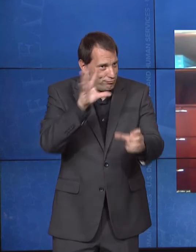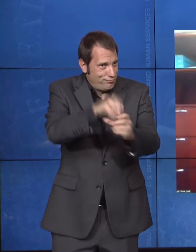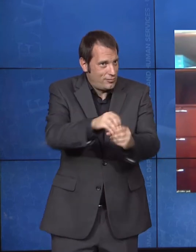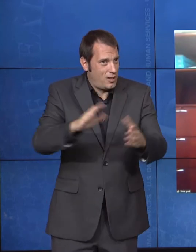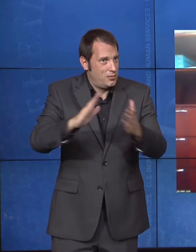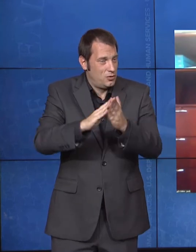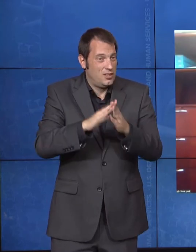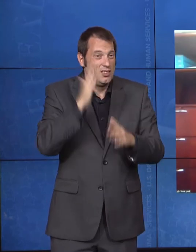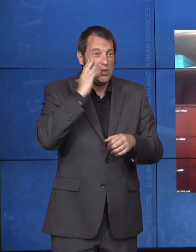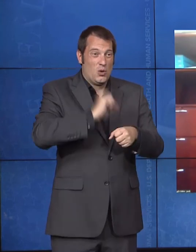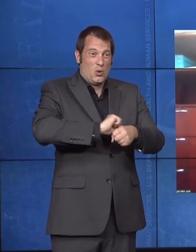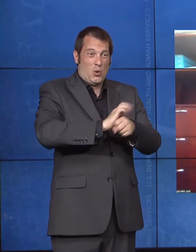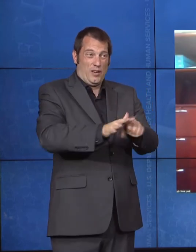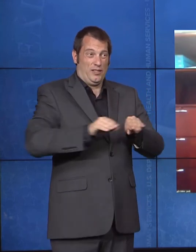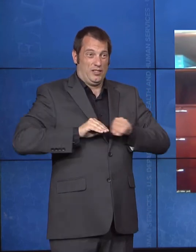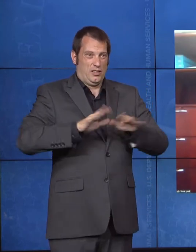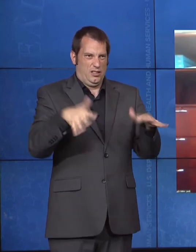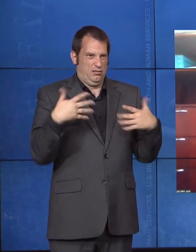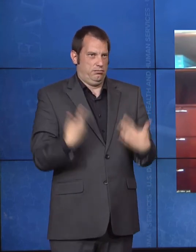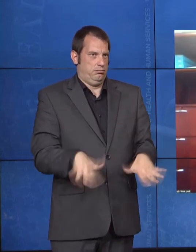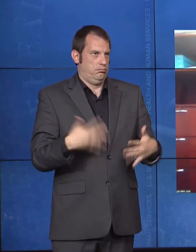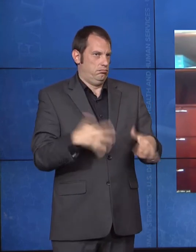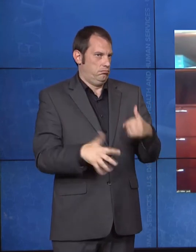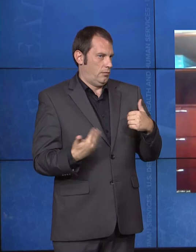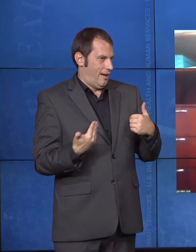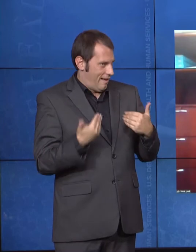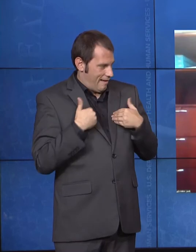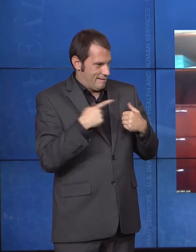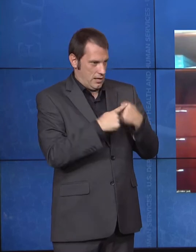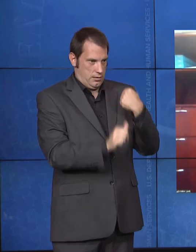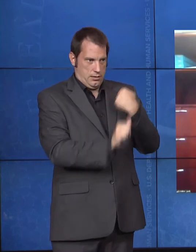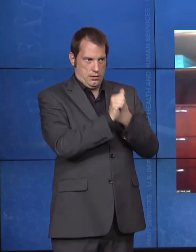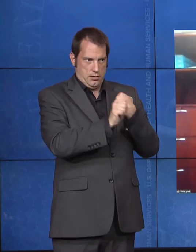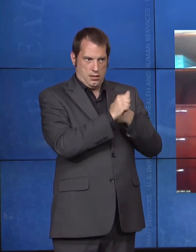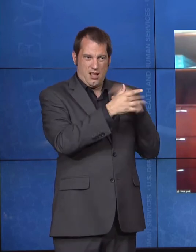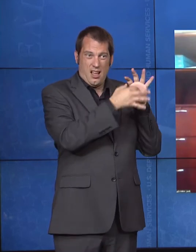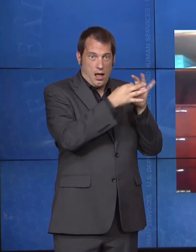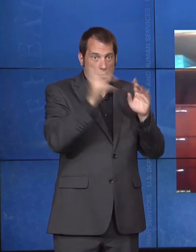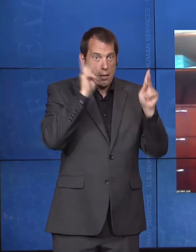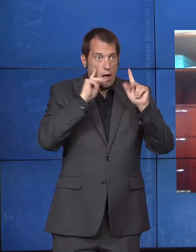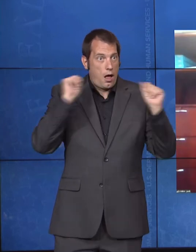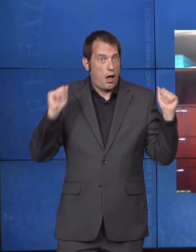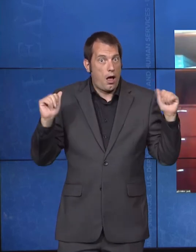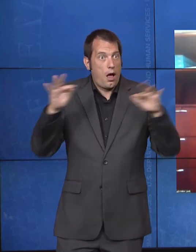settings. And I think, many states are accelerating the urgency of moving forward and rebalancing